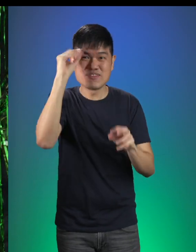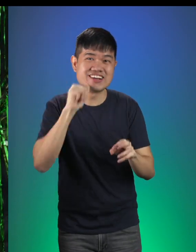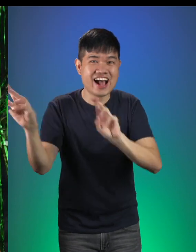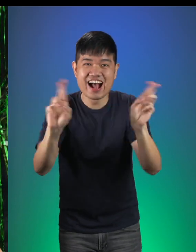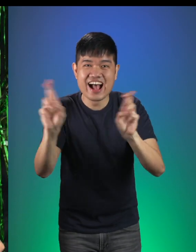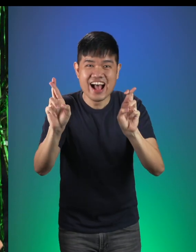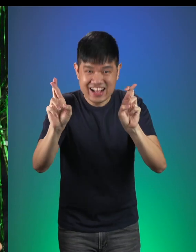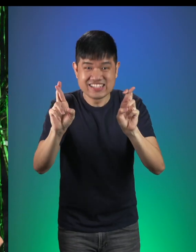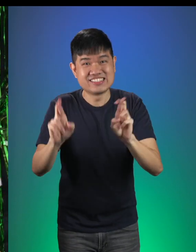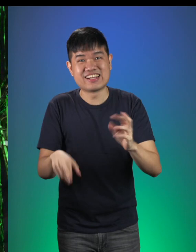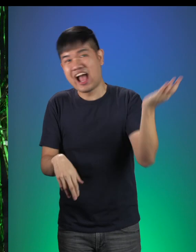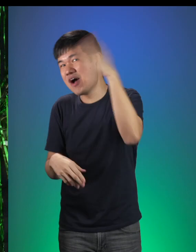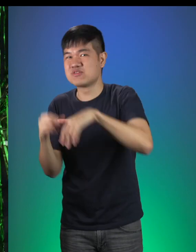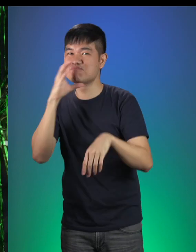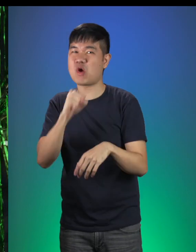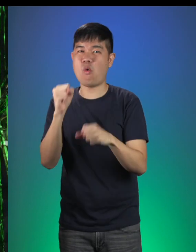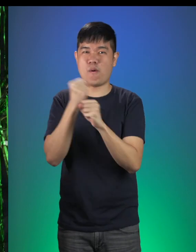Let’s go to the Old Shoemaker's House!